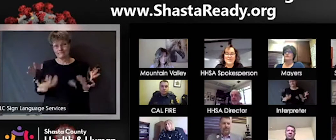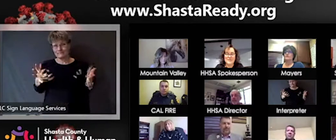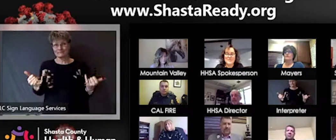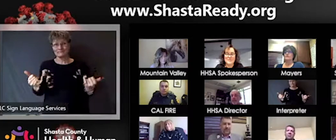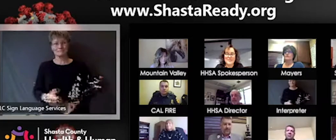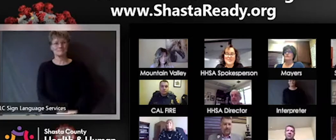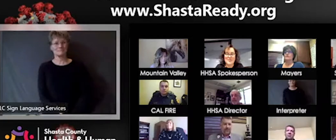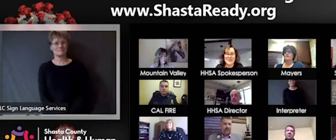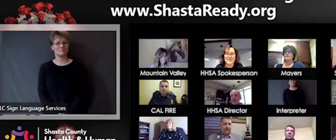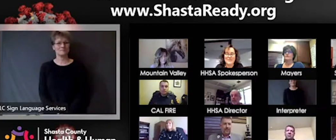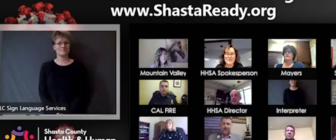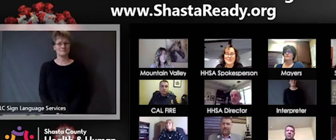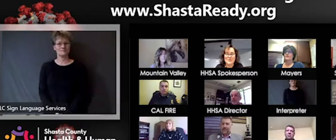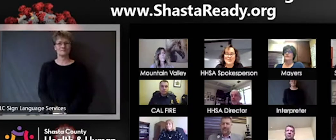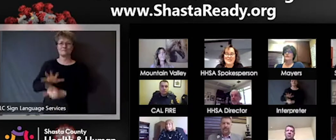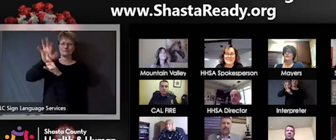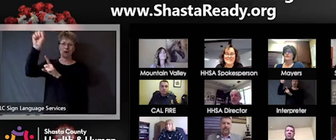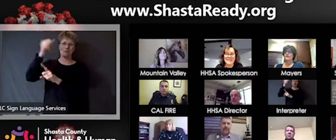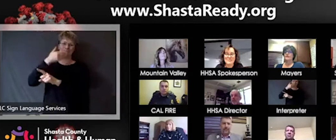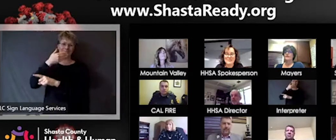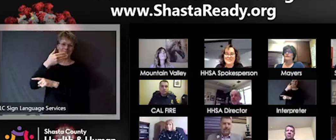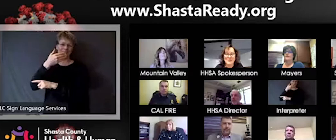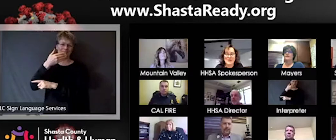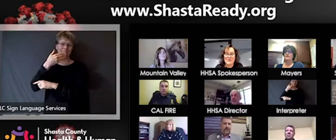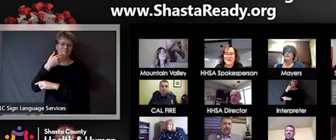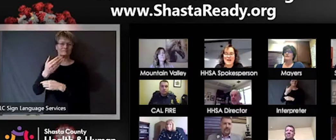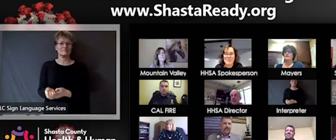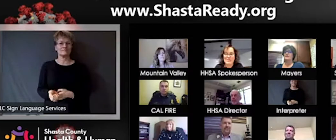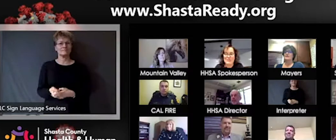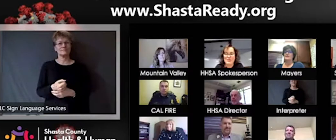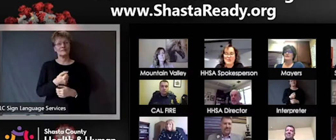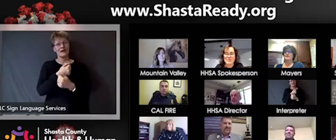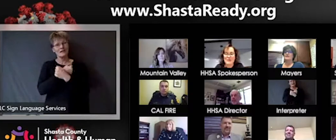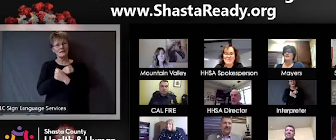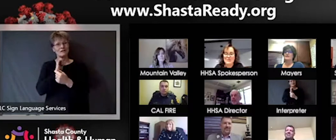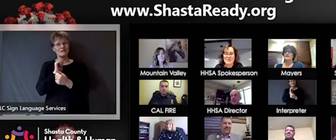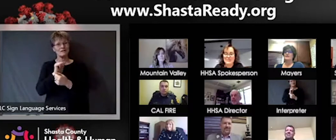Awesome, thank you. I love the "graduation" that makes my heart very happy. I'm sure